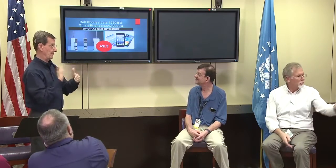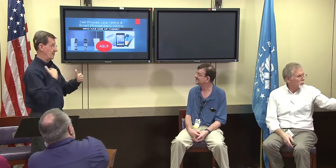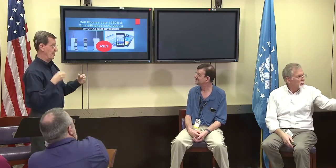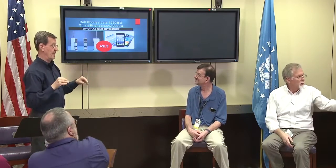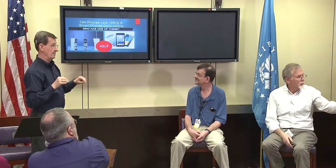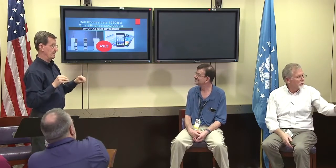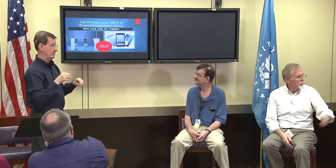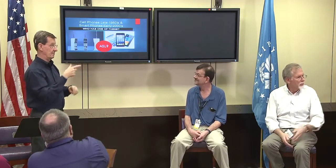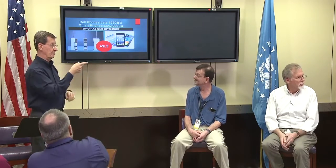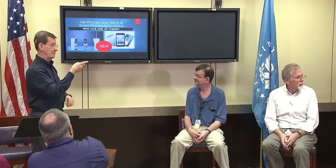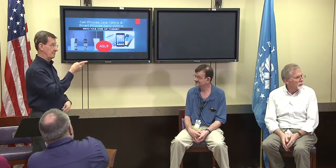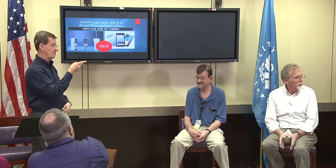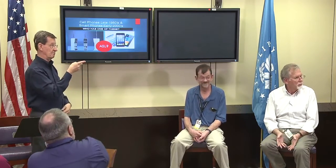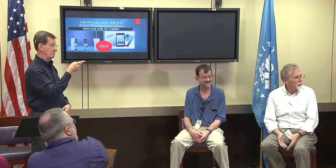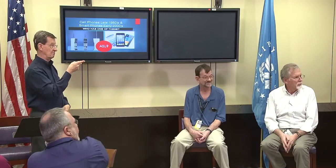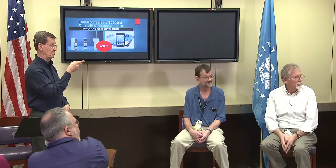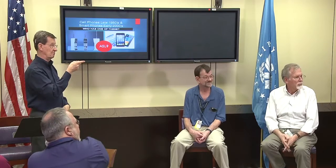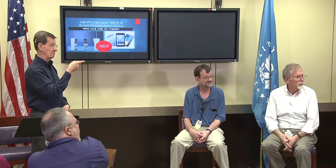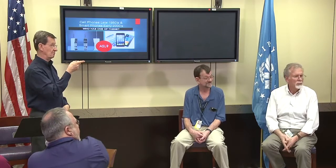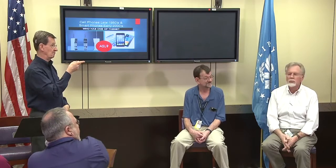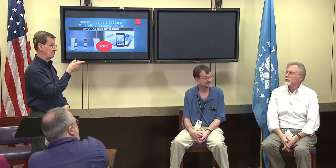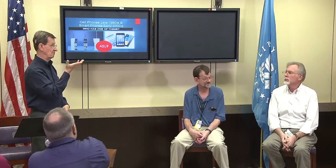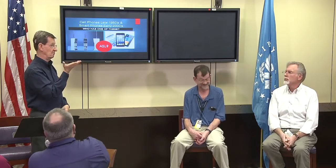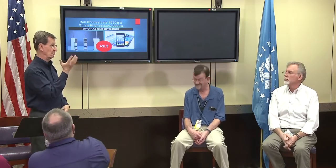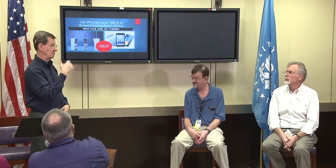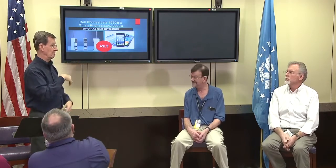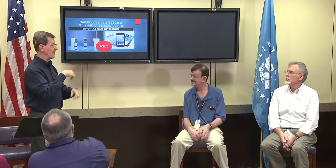Anything else you want to add about these? Toby do you have any thing you want to add?